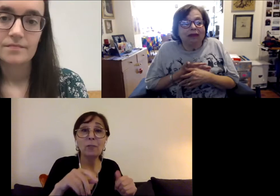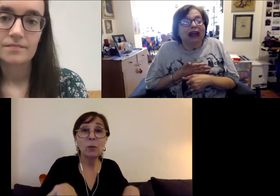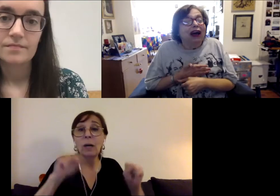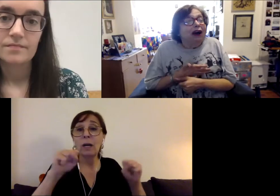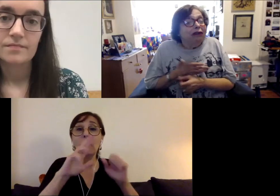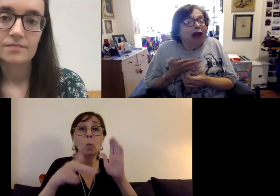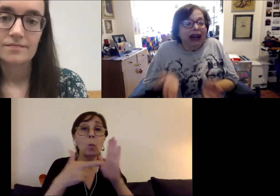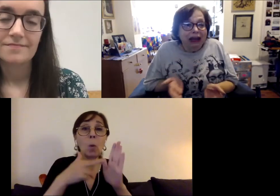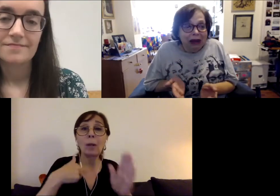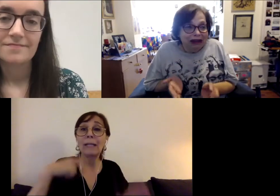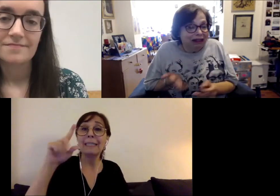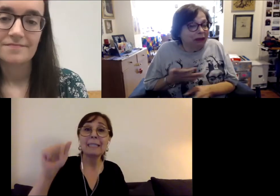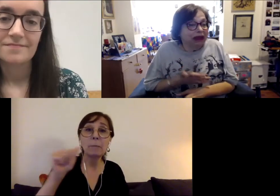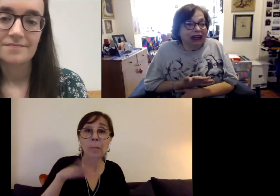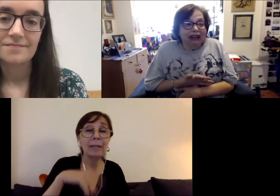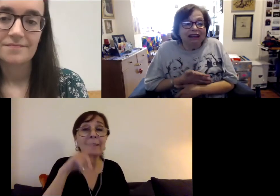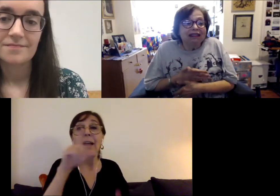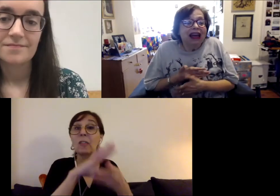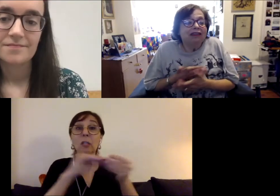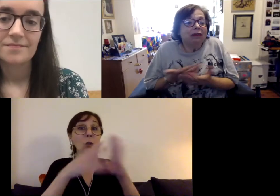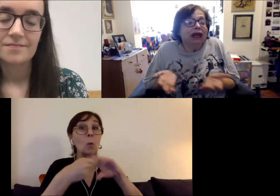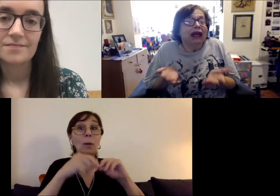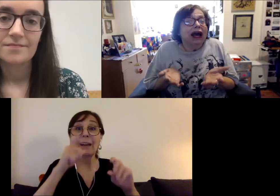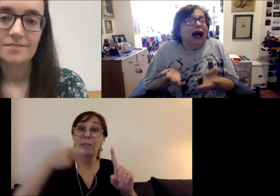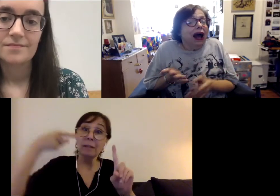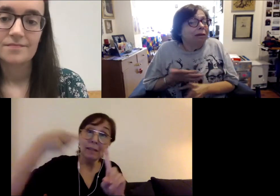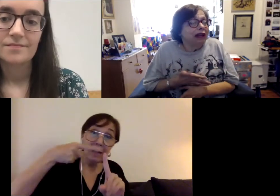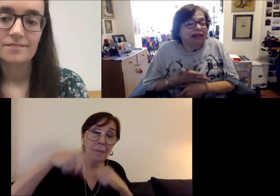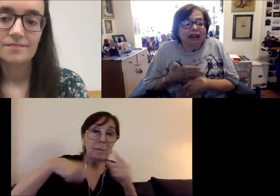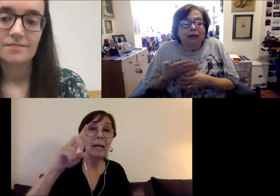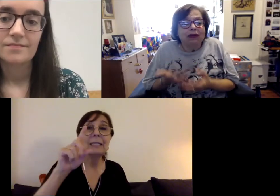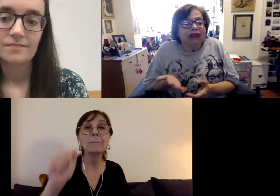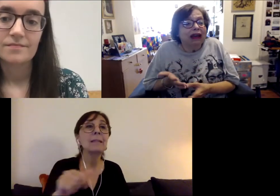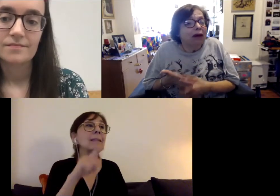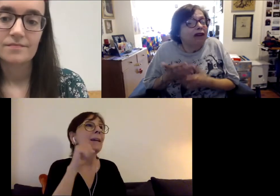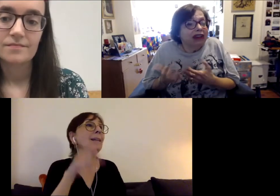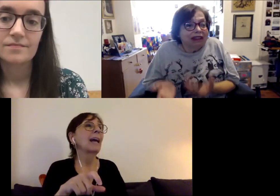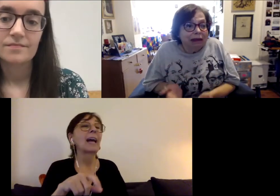writing about disability. It doesn't have to be a piece in a museum of a disabled